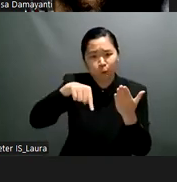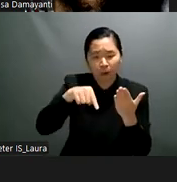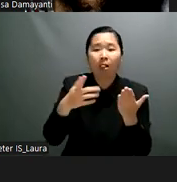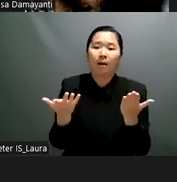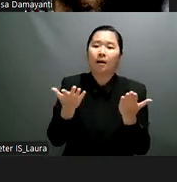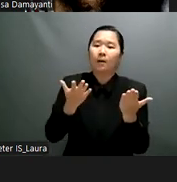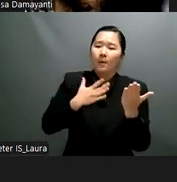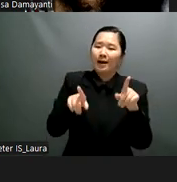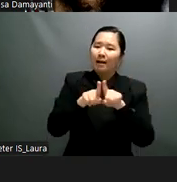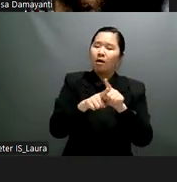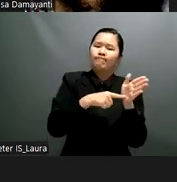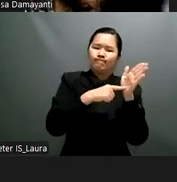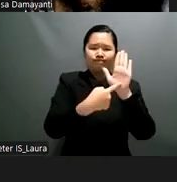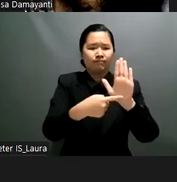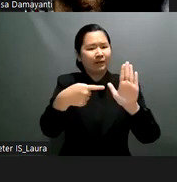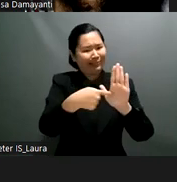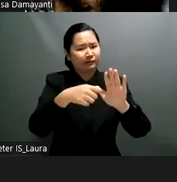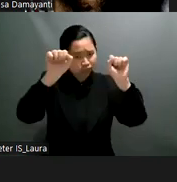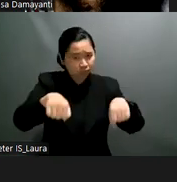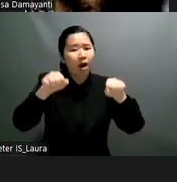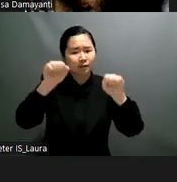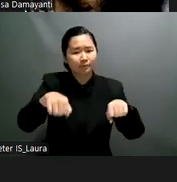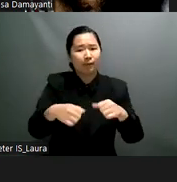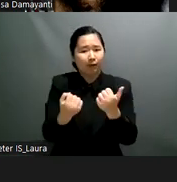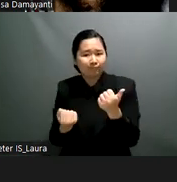focus on special education needs in digital classrooms